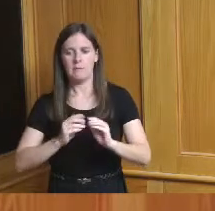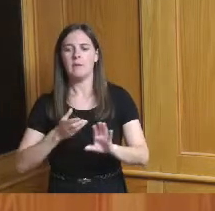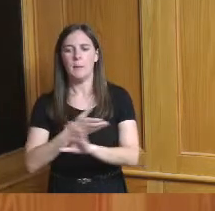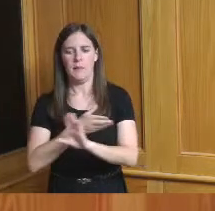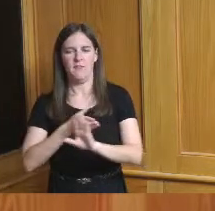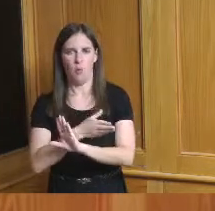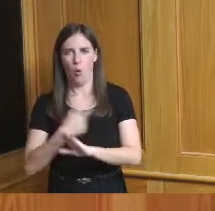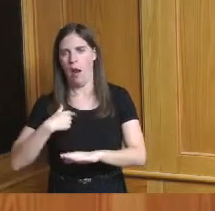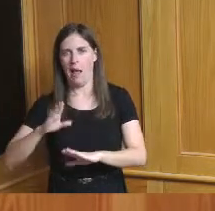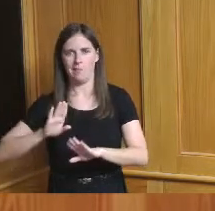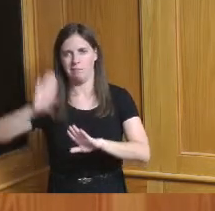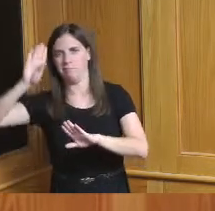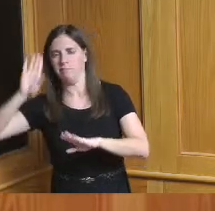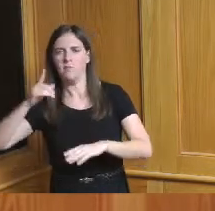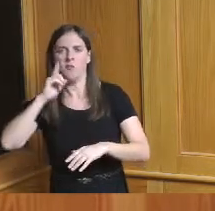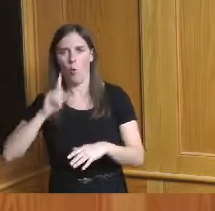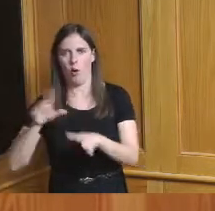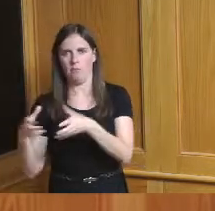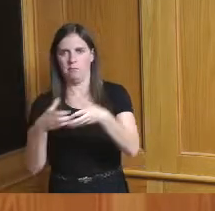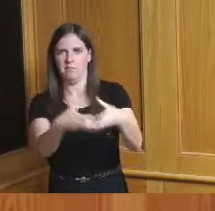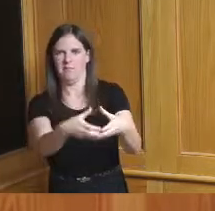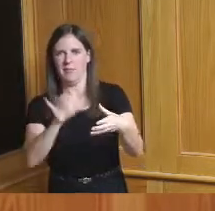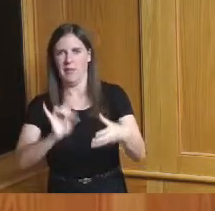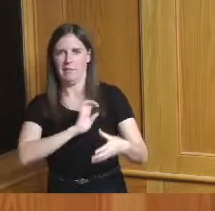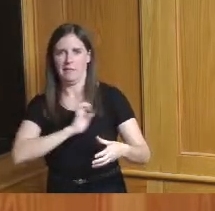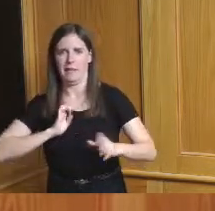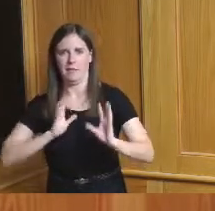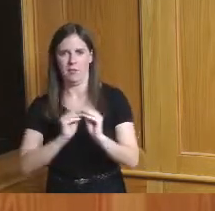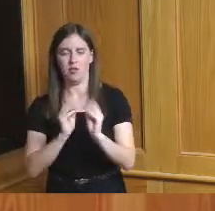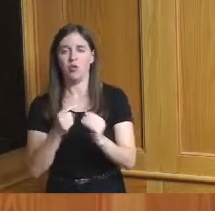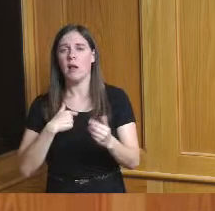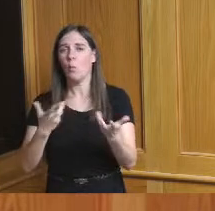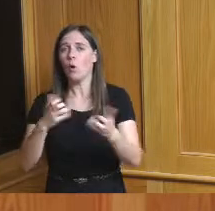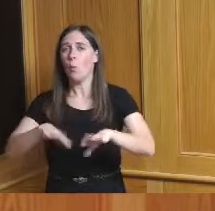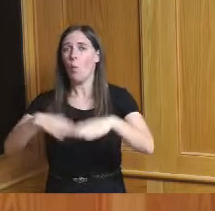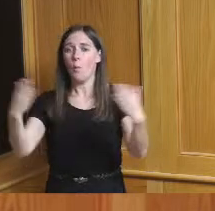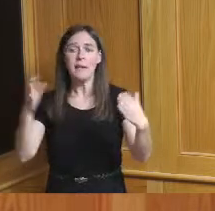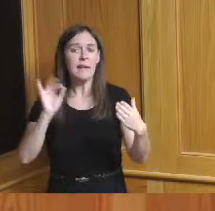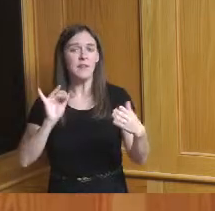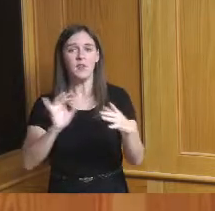make a motion to go into executive session I would like to open up if there's any comments that our